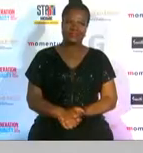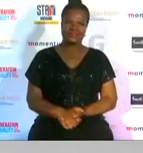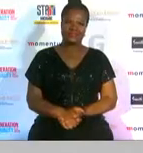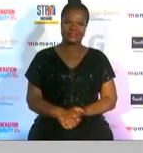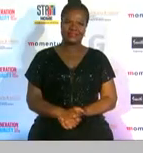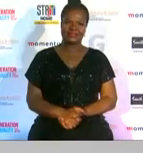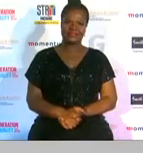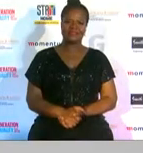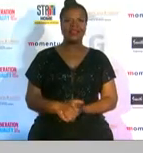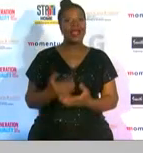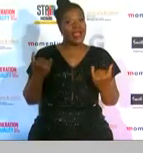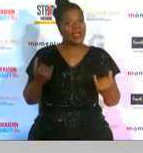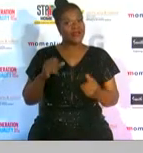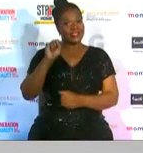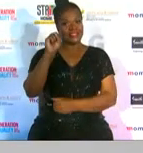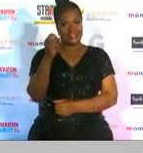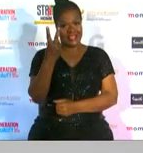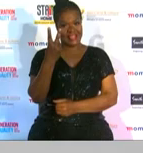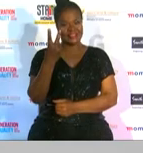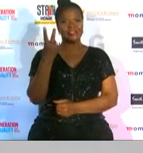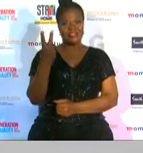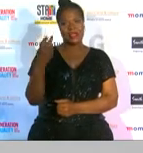for the second ministerial recognition recipient